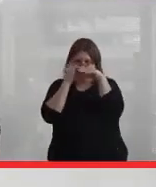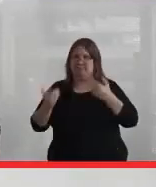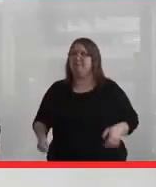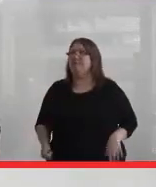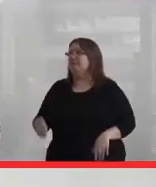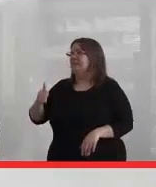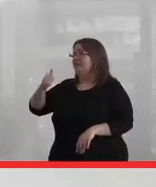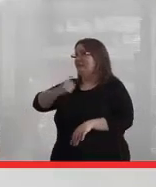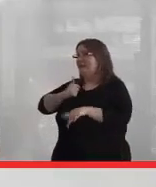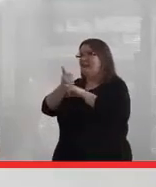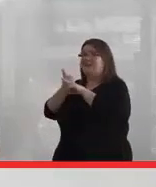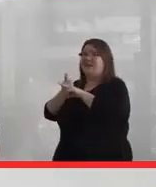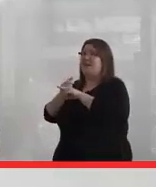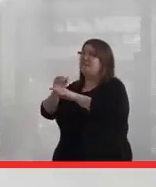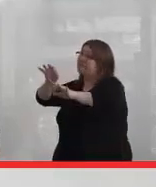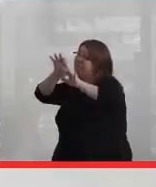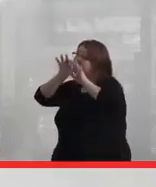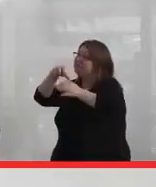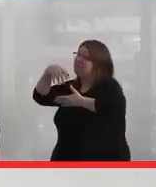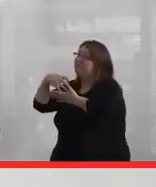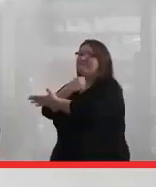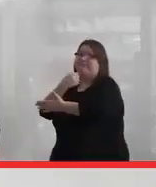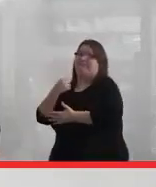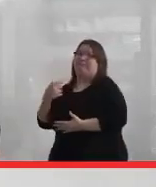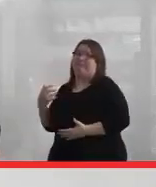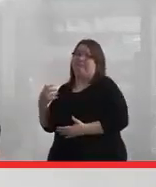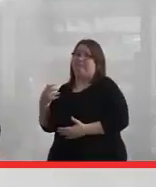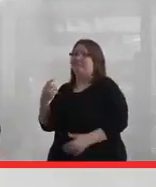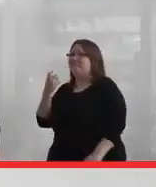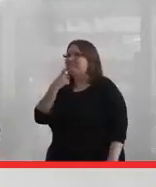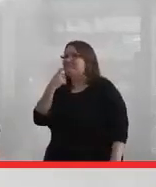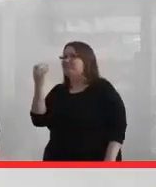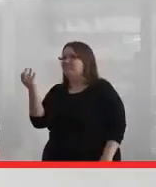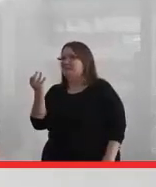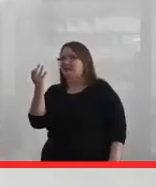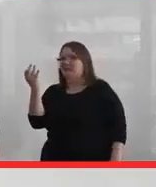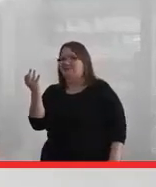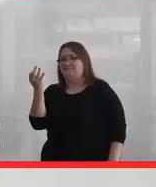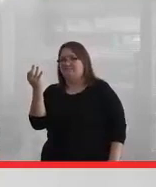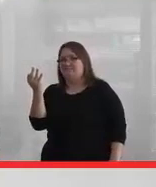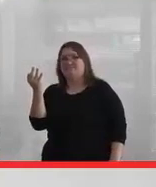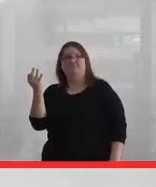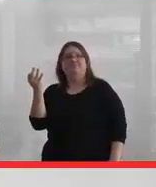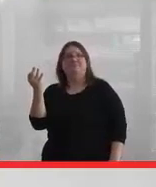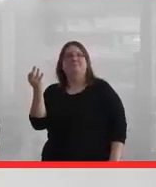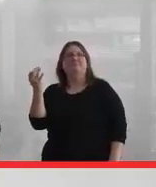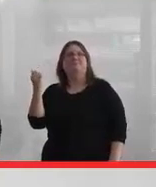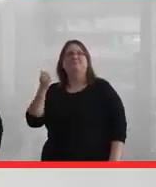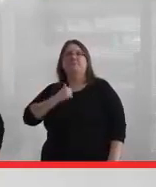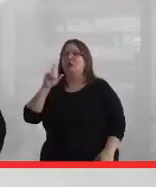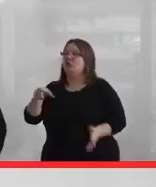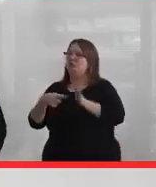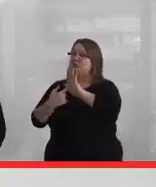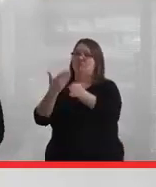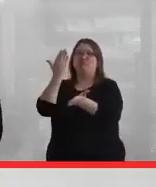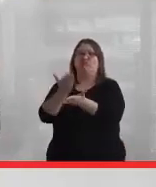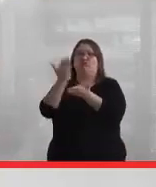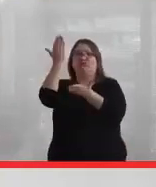Canada had a golden opportunity on Friday to walk their talk.